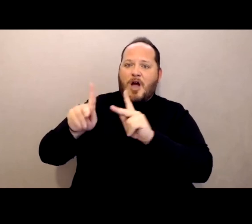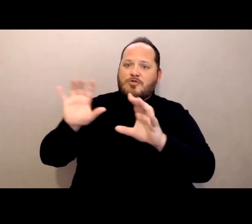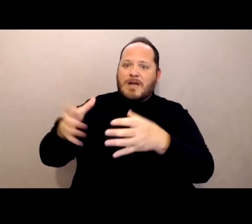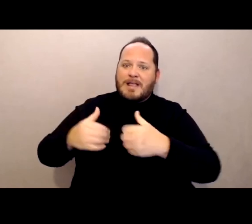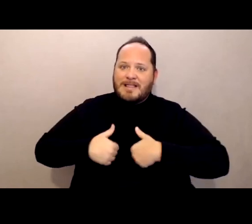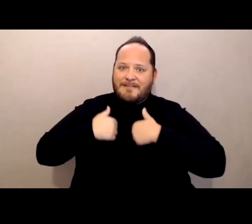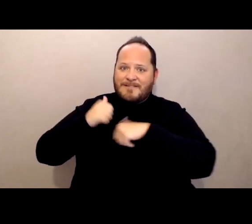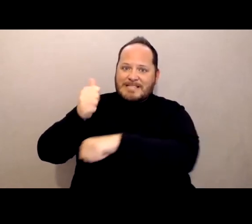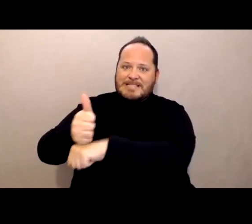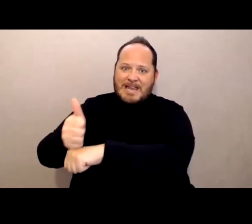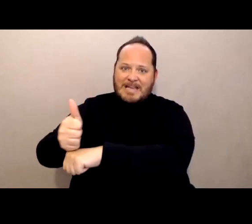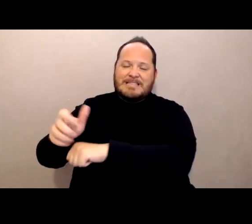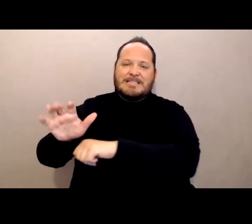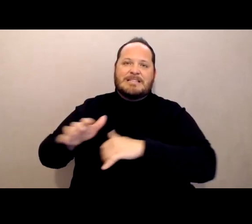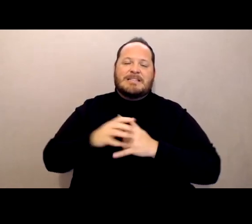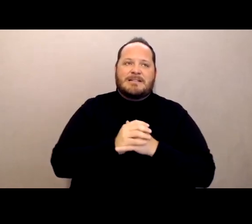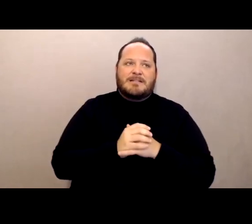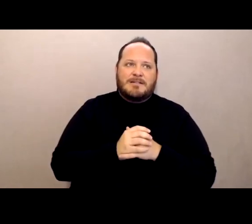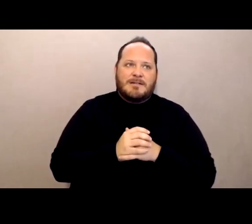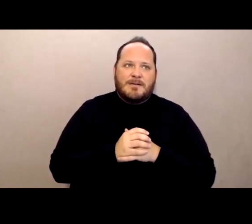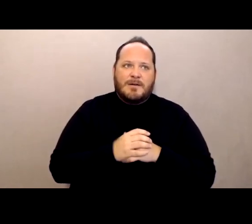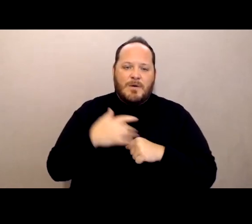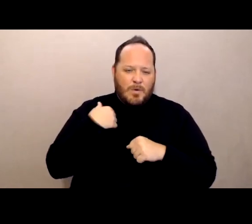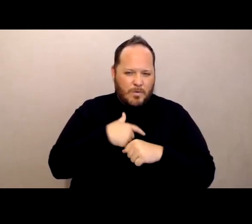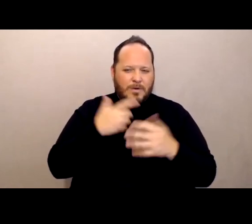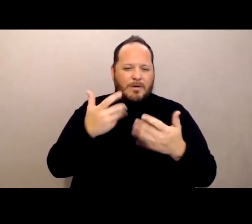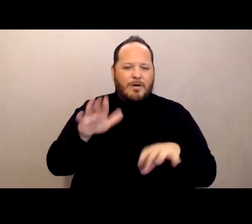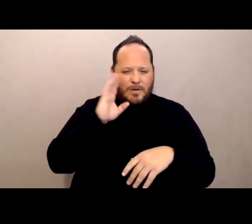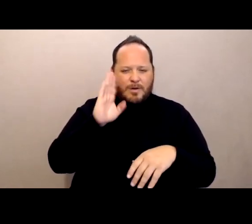We know that there's a greenhouse model for nursing homes